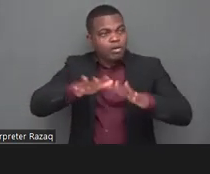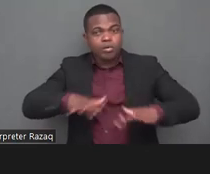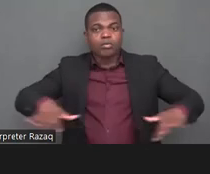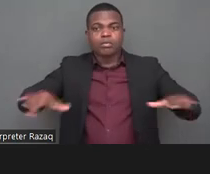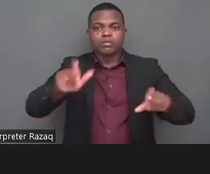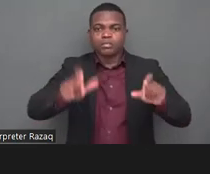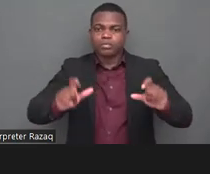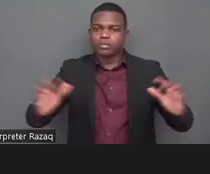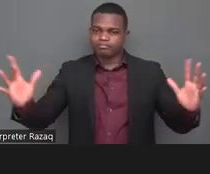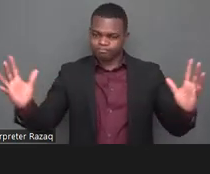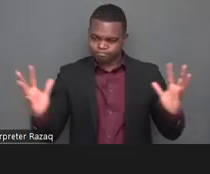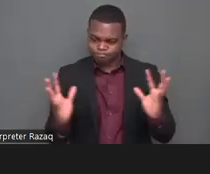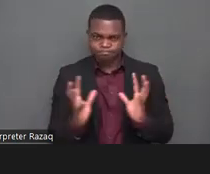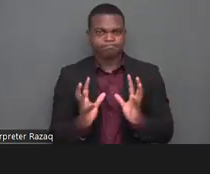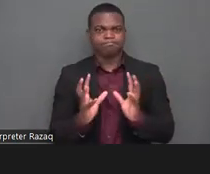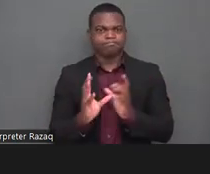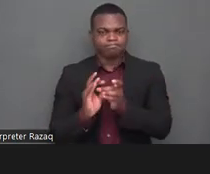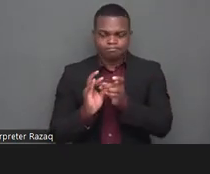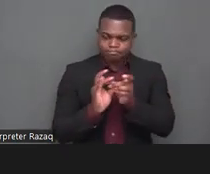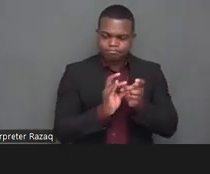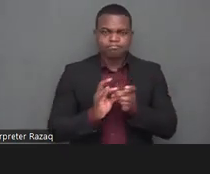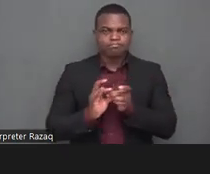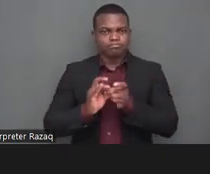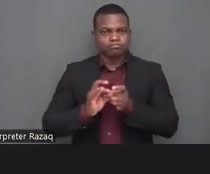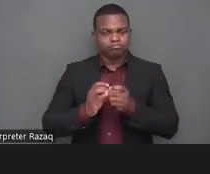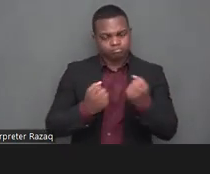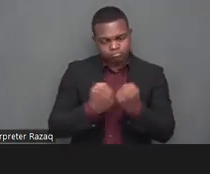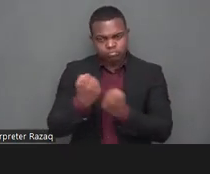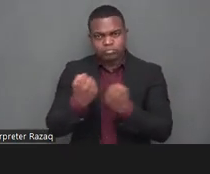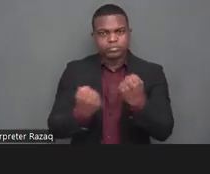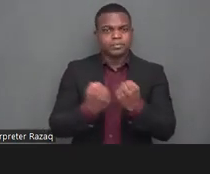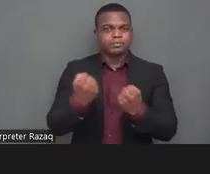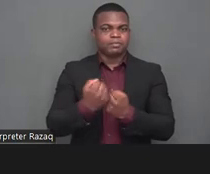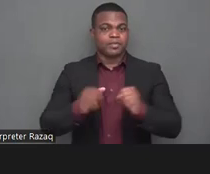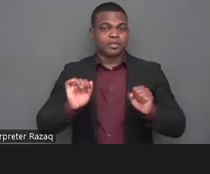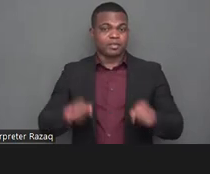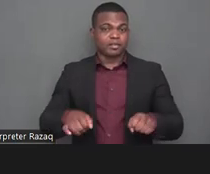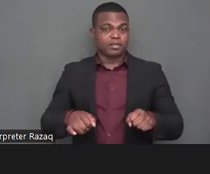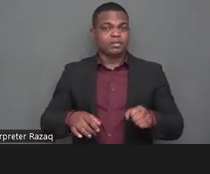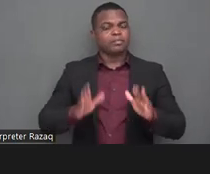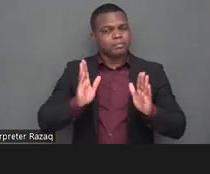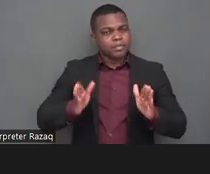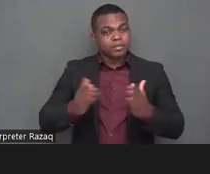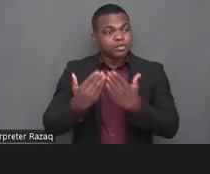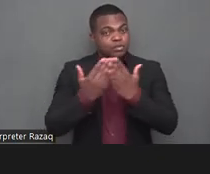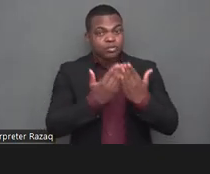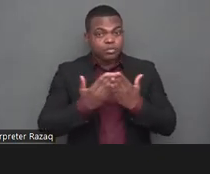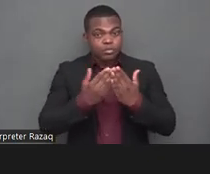uh to enter the schooling uh on the way they supposed to because of that i think fundamental